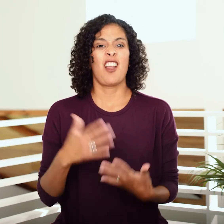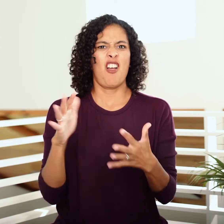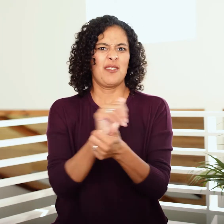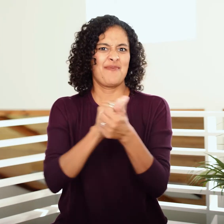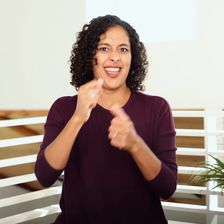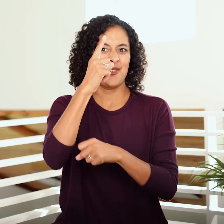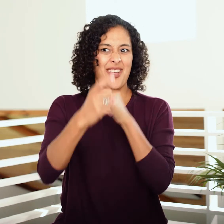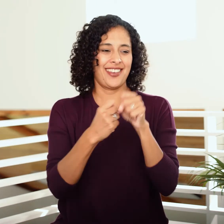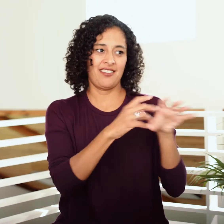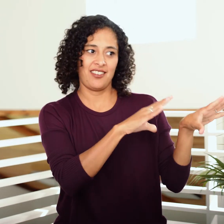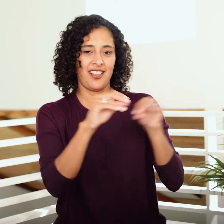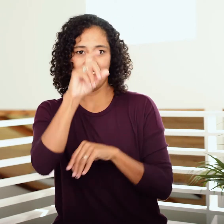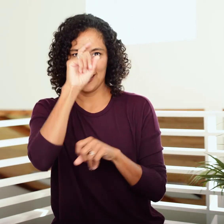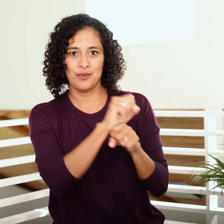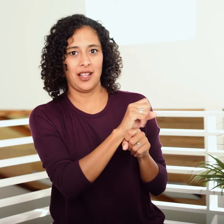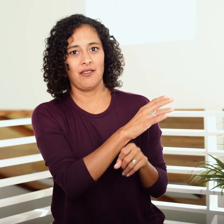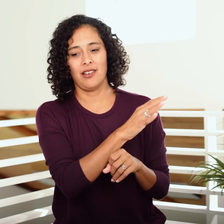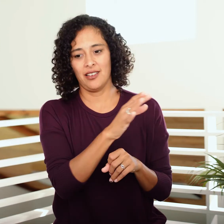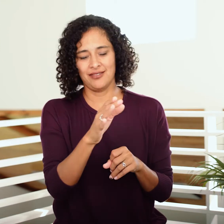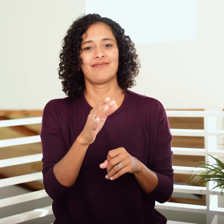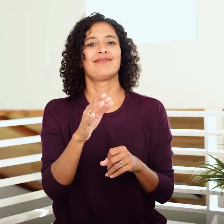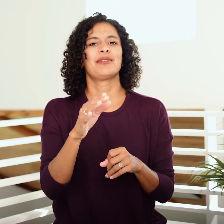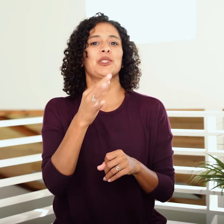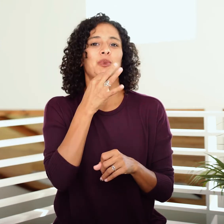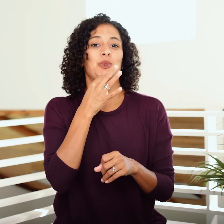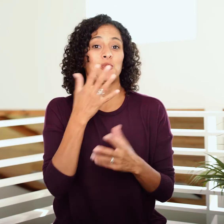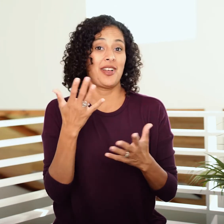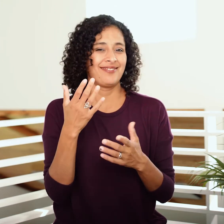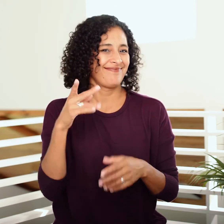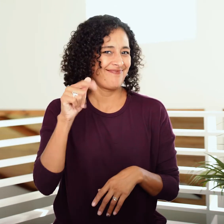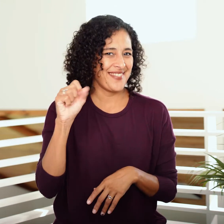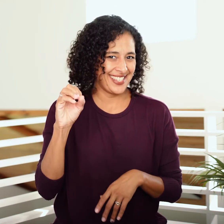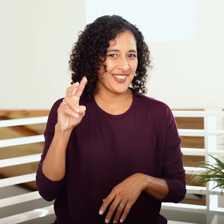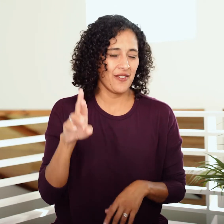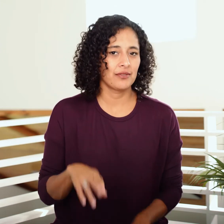We’re a year past Egyptian slavery; it’s time to celebrate the Passover.